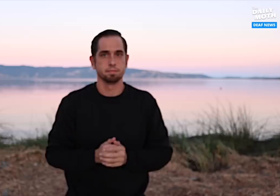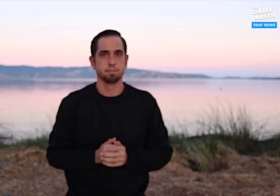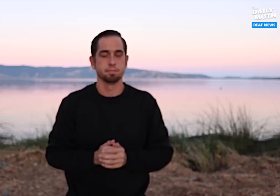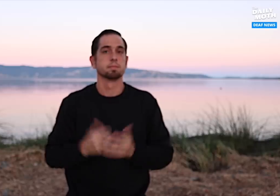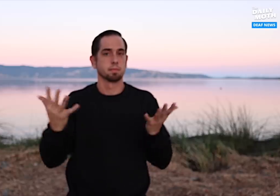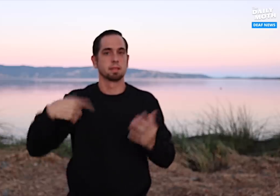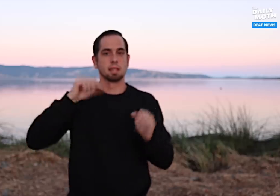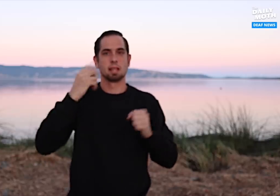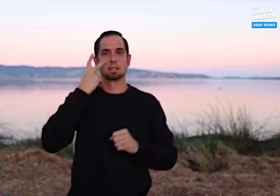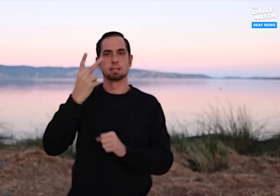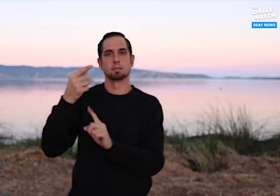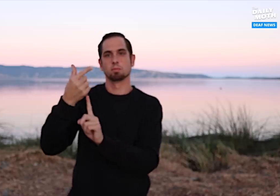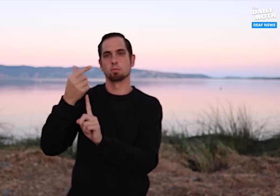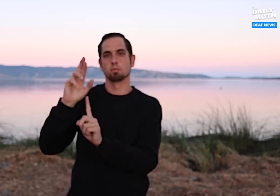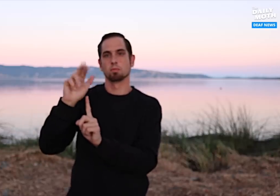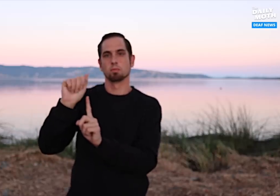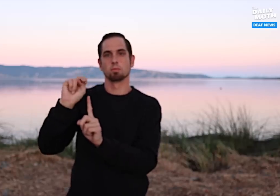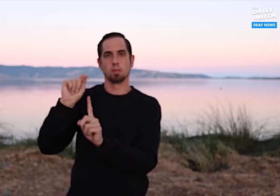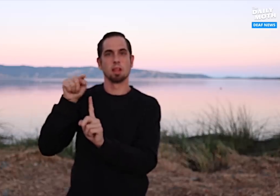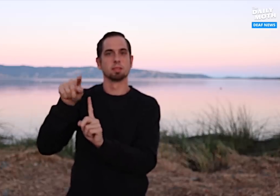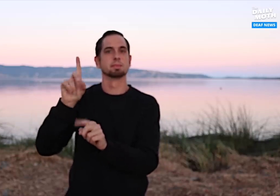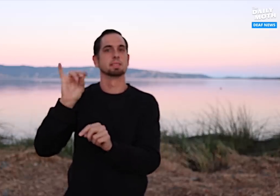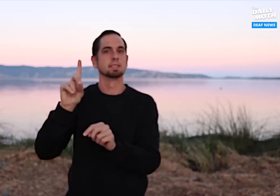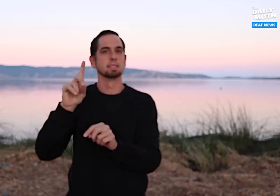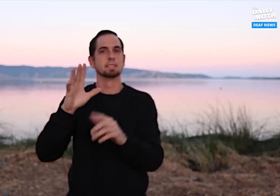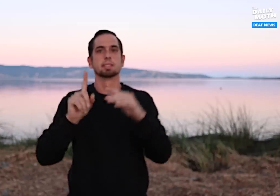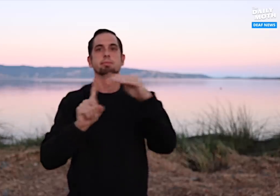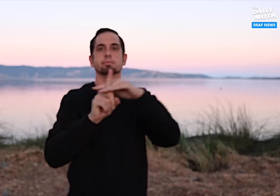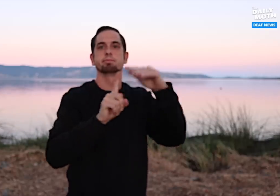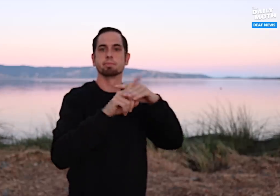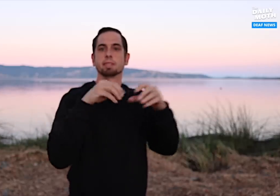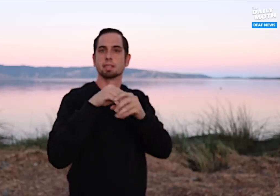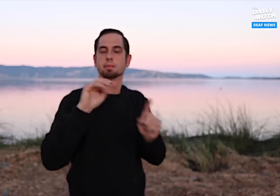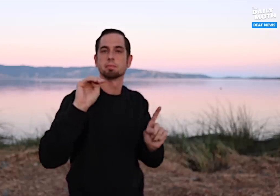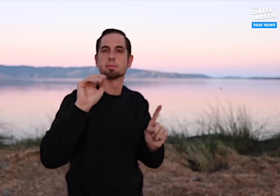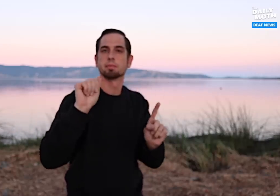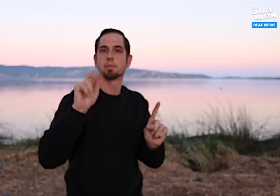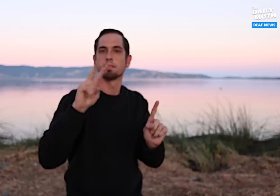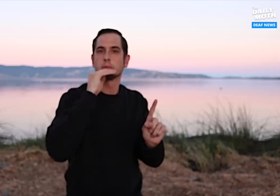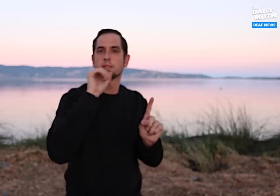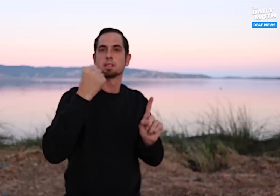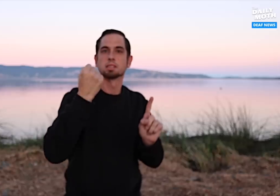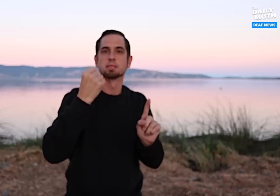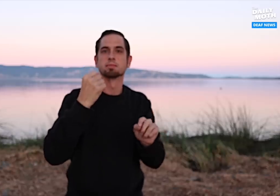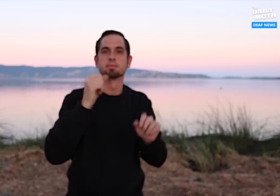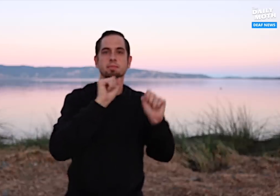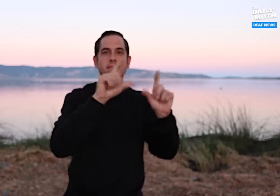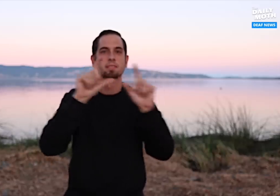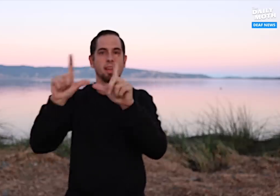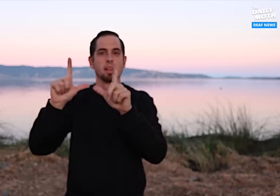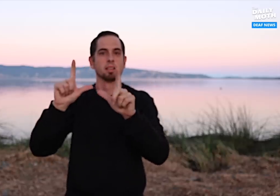We can see that Grant made appearances in Mavrick’s vlogs